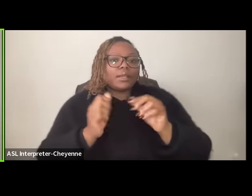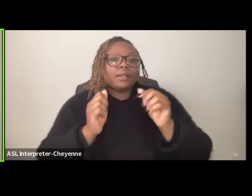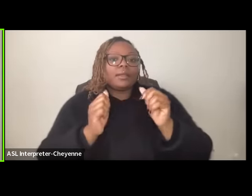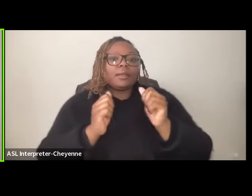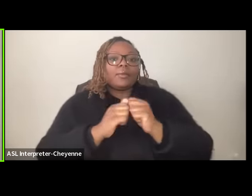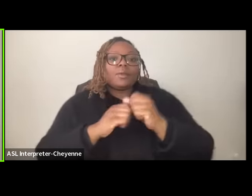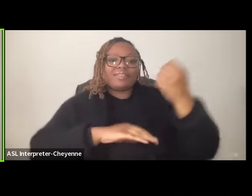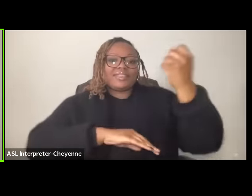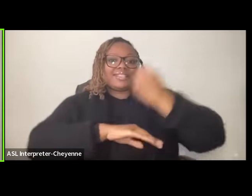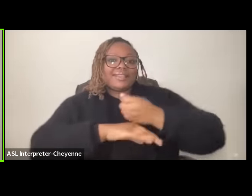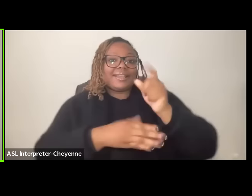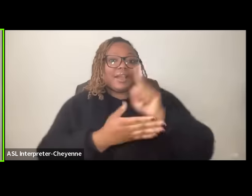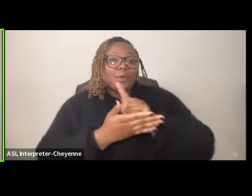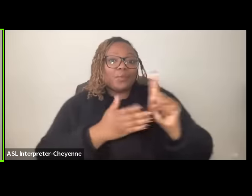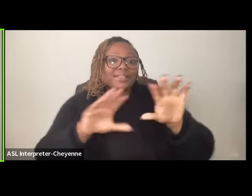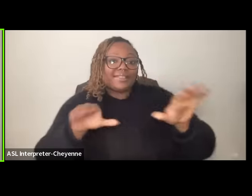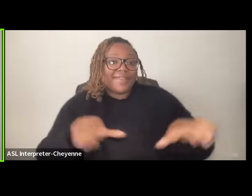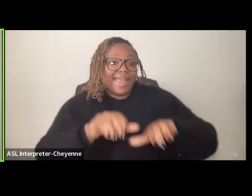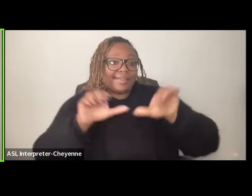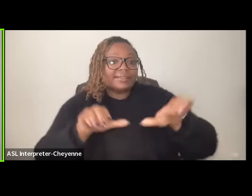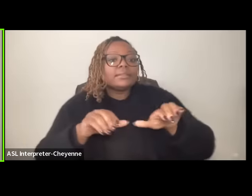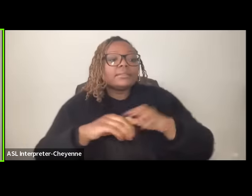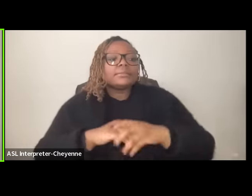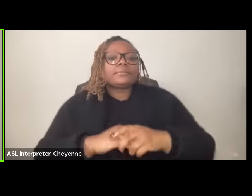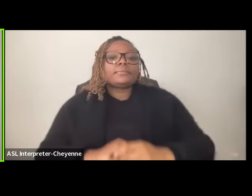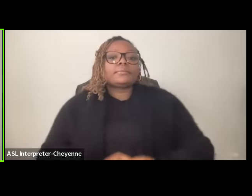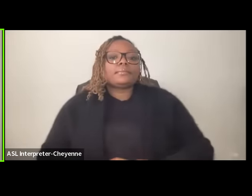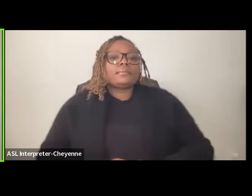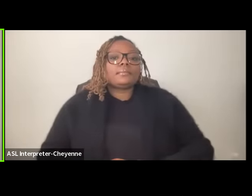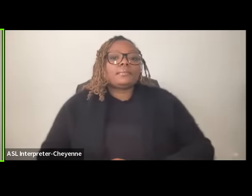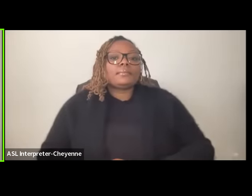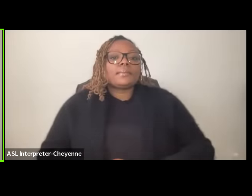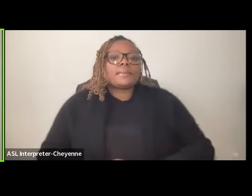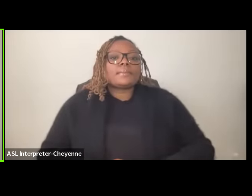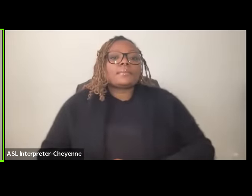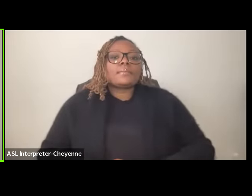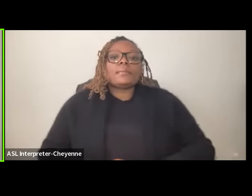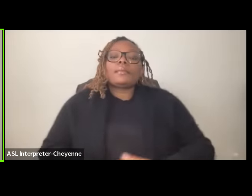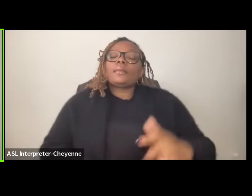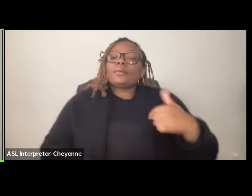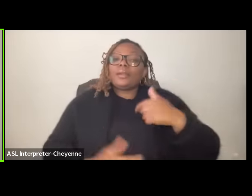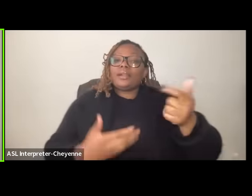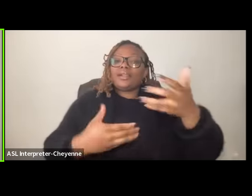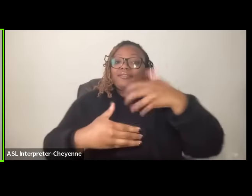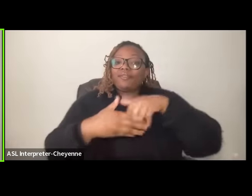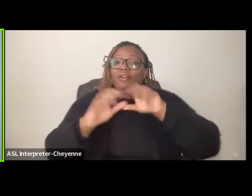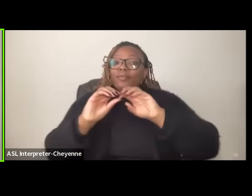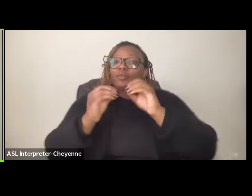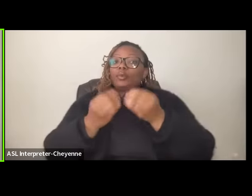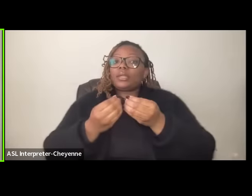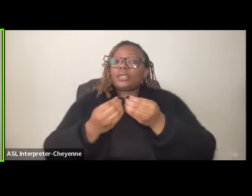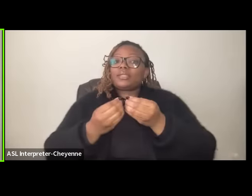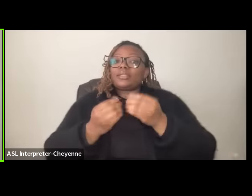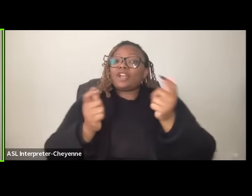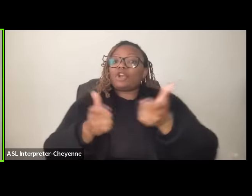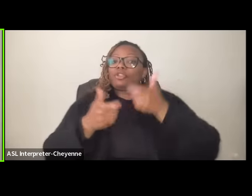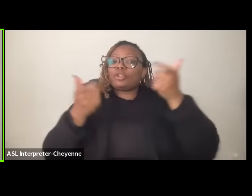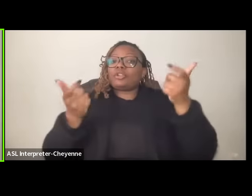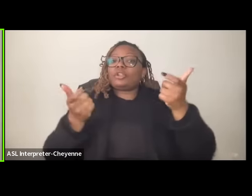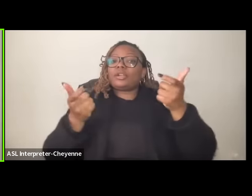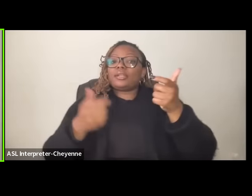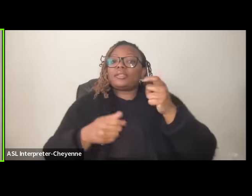down weeks of action uh uh were involved in the organizing of the largest Pro Palestine protests